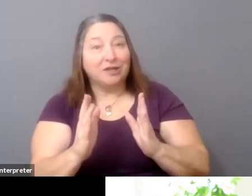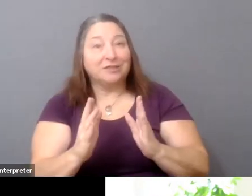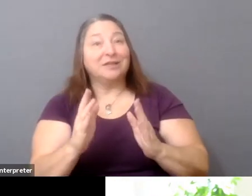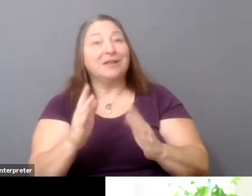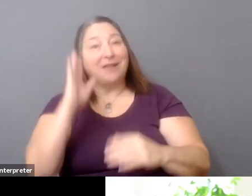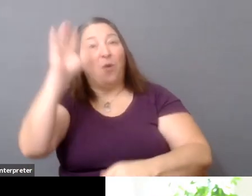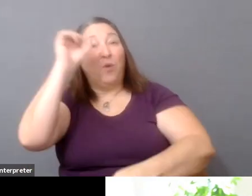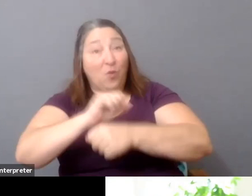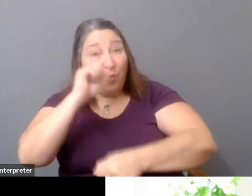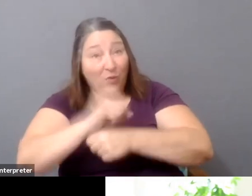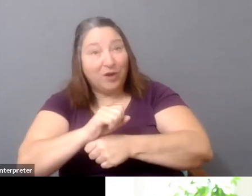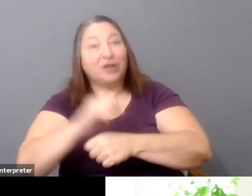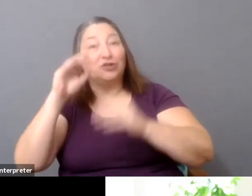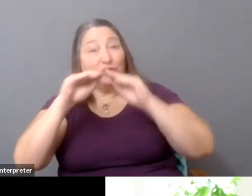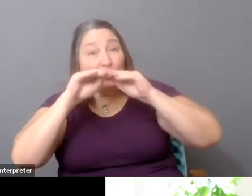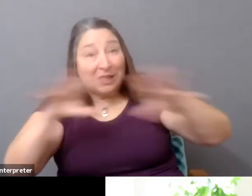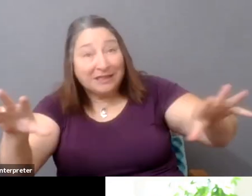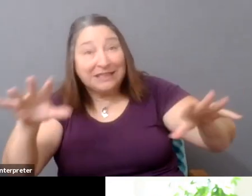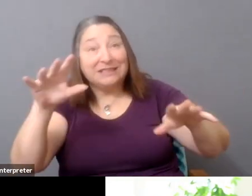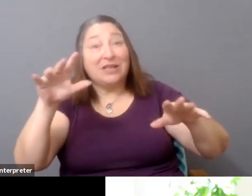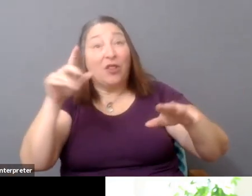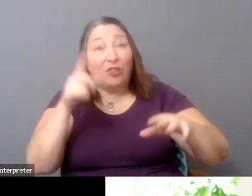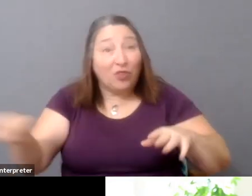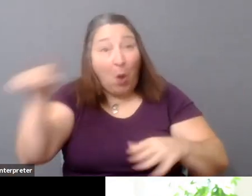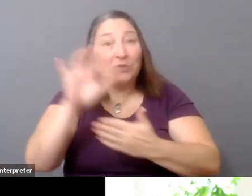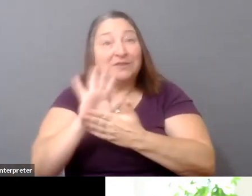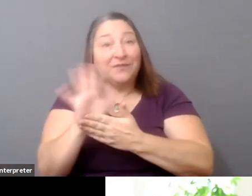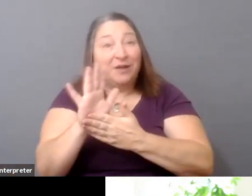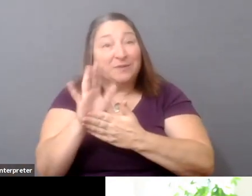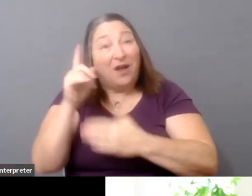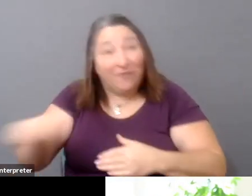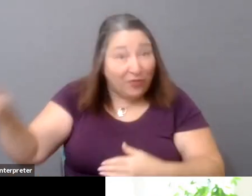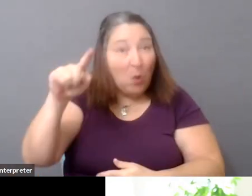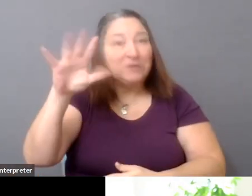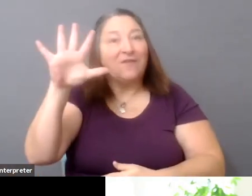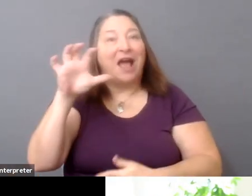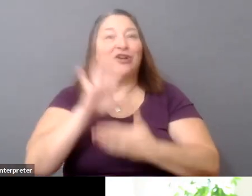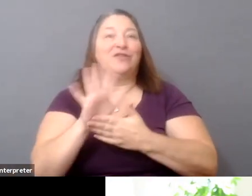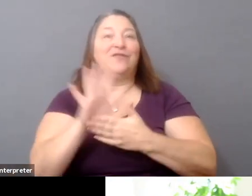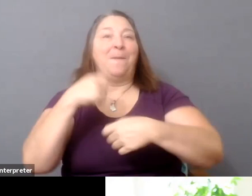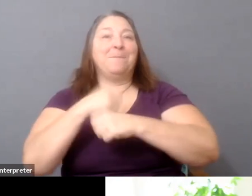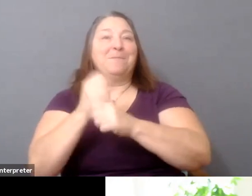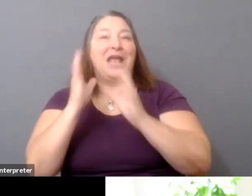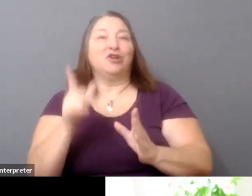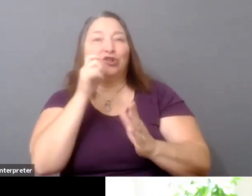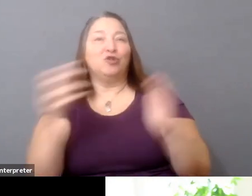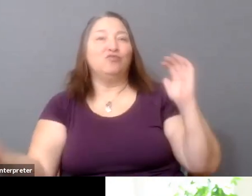of releasing those 500-- those films, right? I mean, there's lots of, you know, questions in this idea,